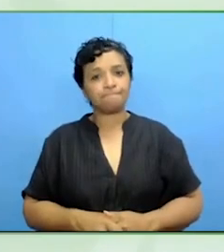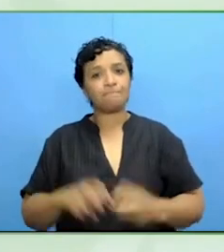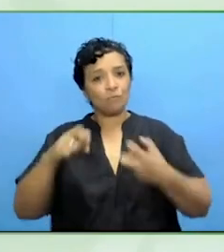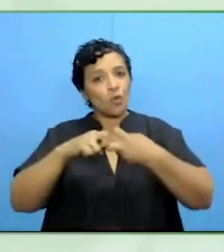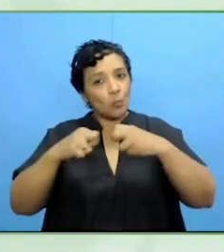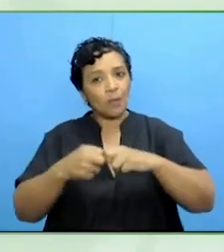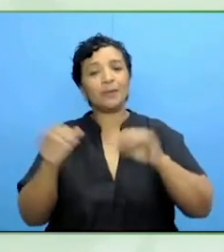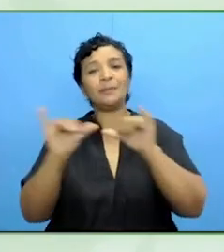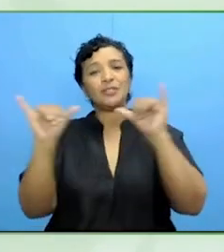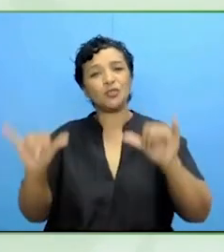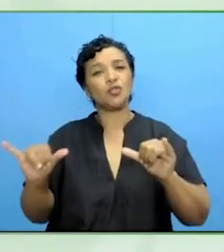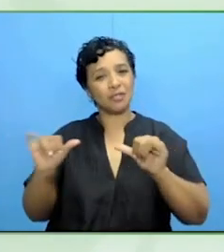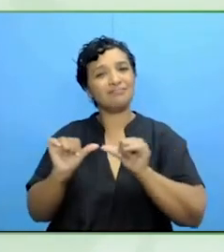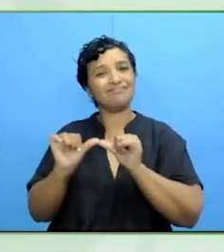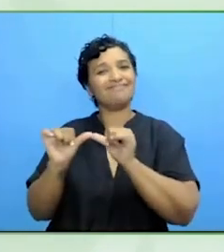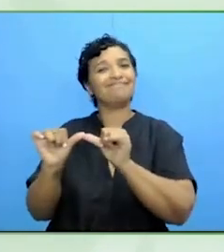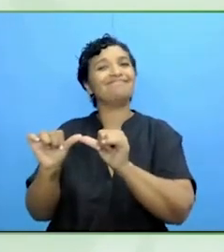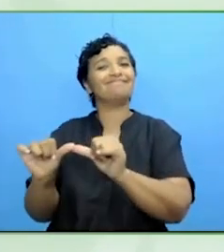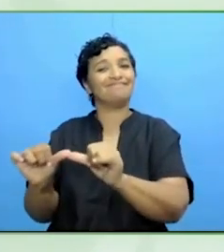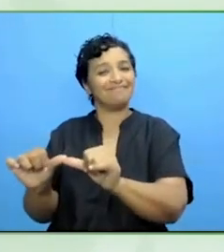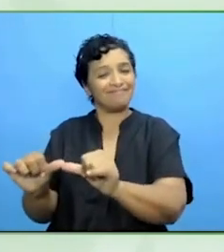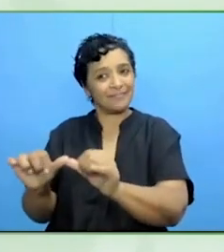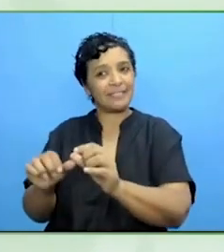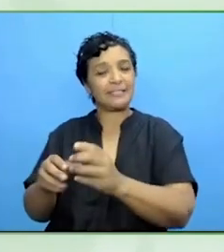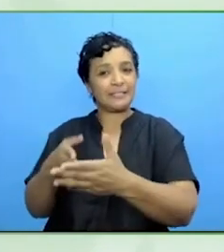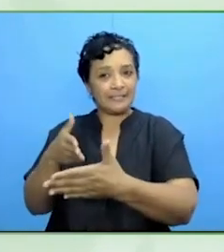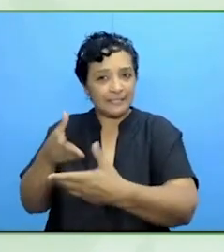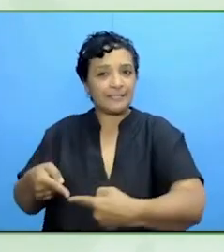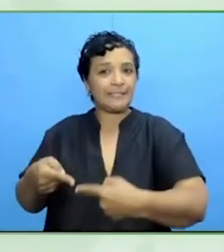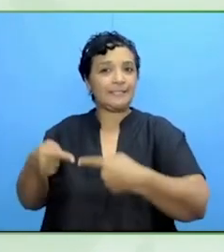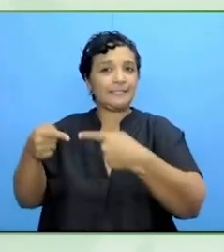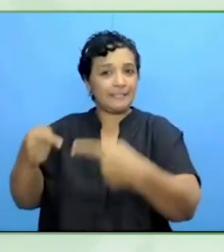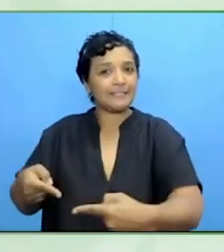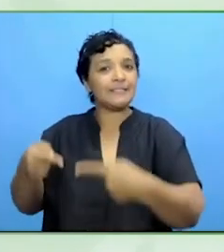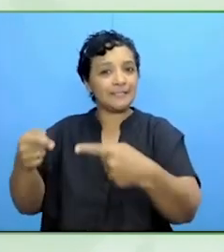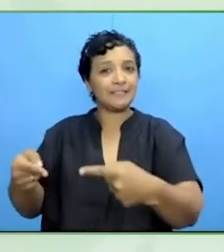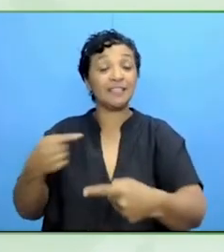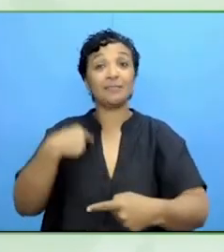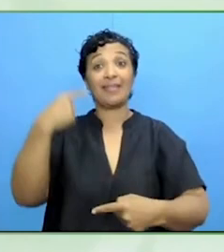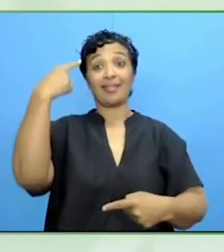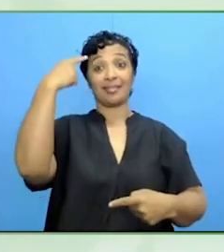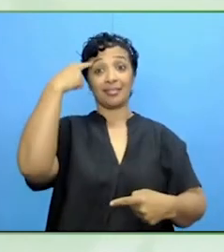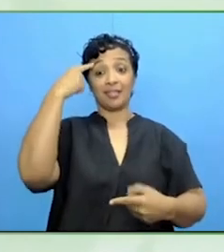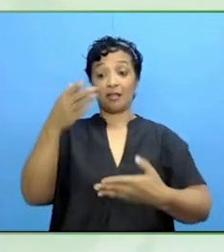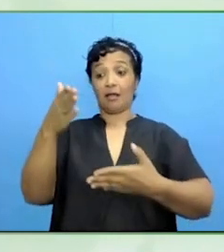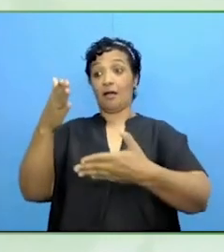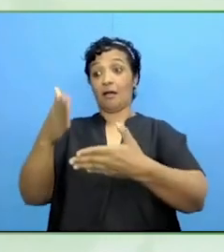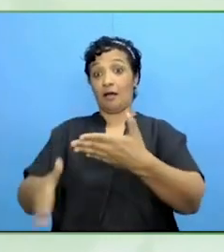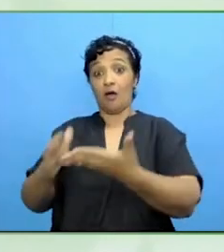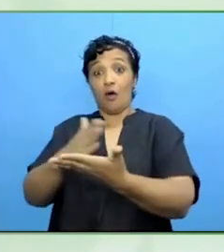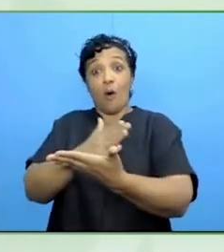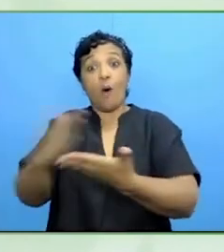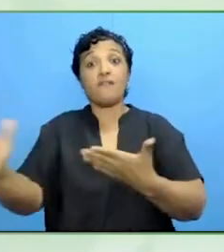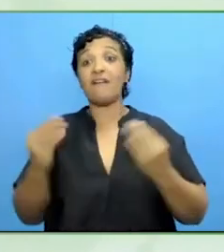I think that we will only be able to end institutionalisation if we empower the people themselves.